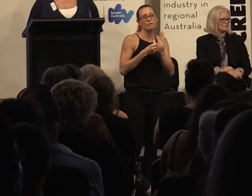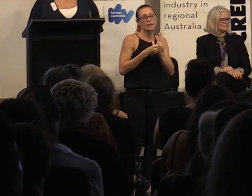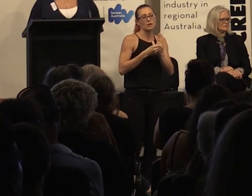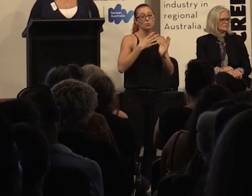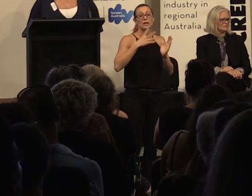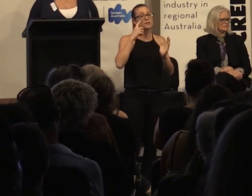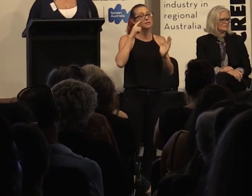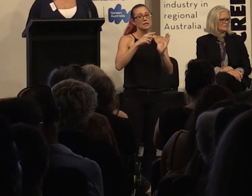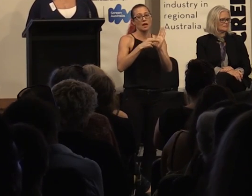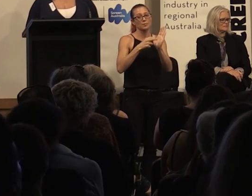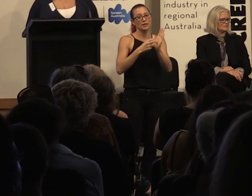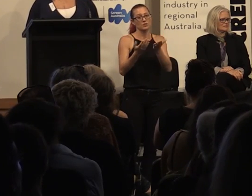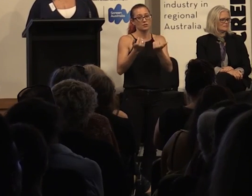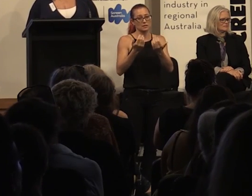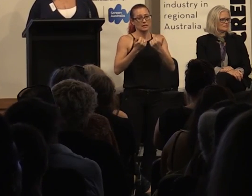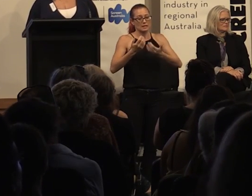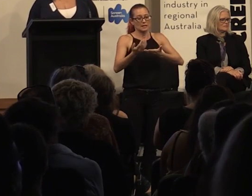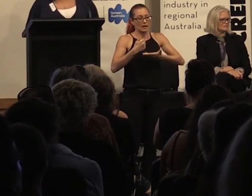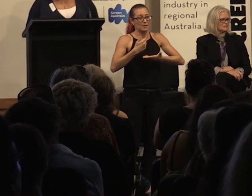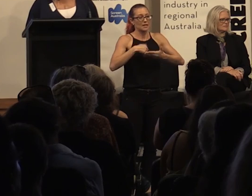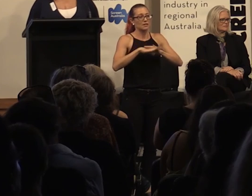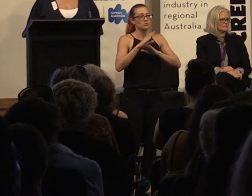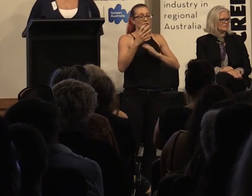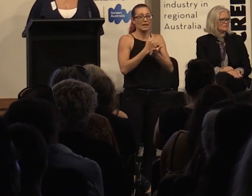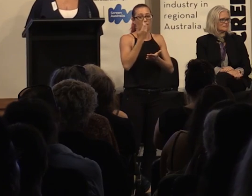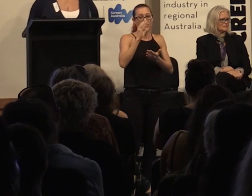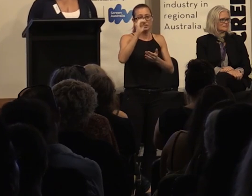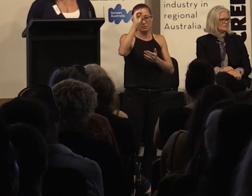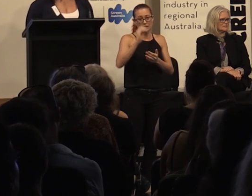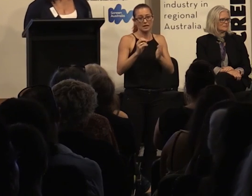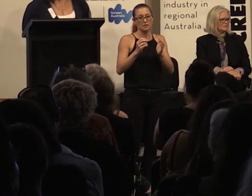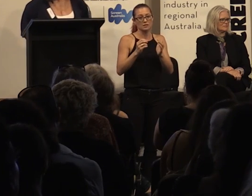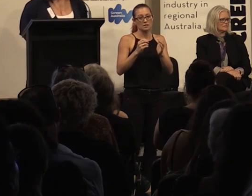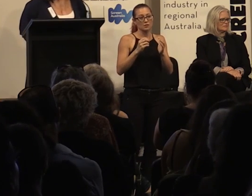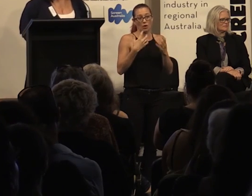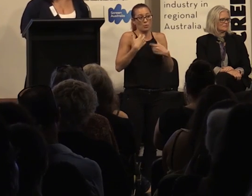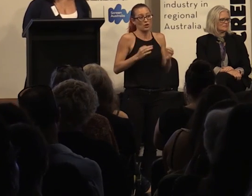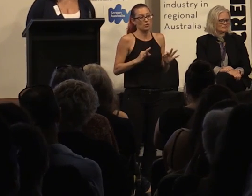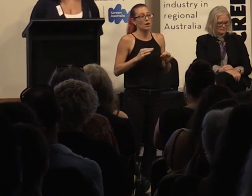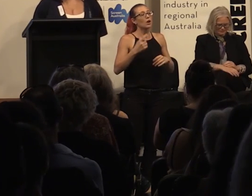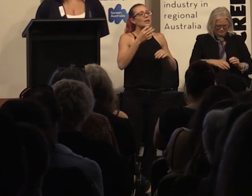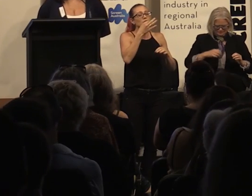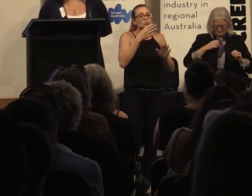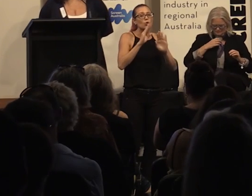applications coming in to get the 50% quota and we're not. So we're going to take a short break now, for just 20 minutes